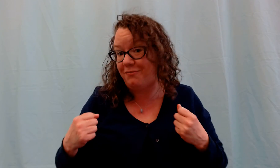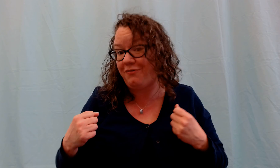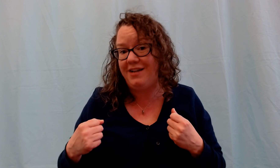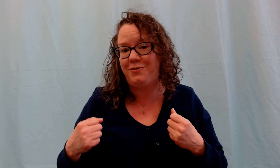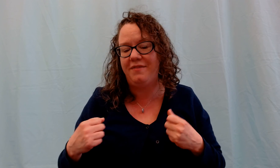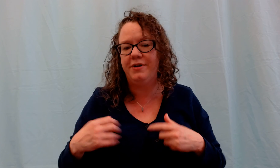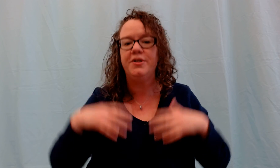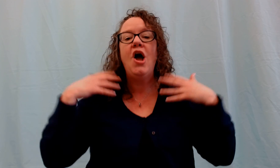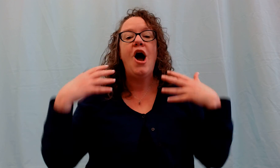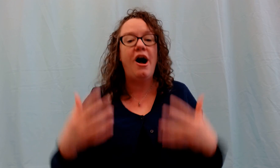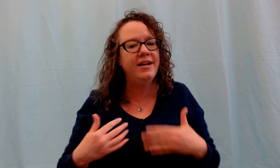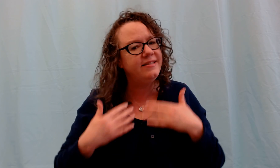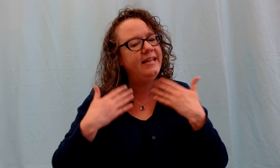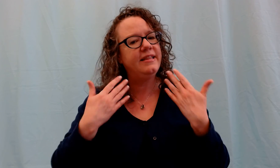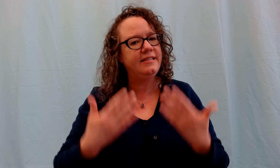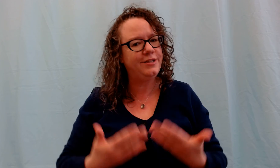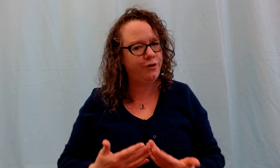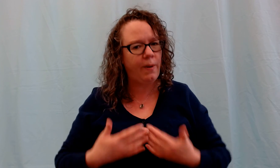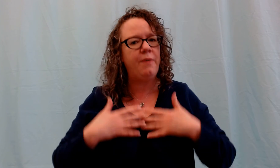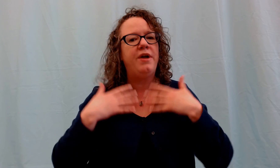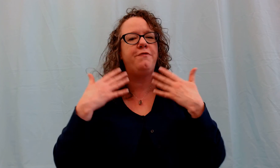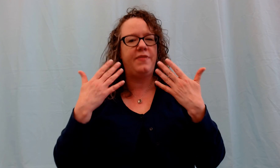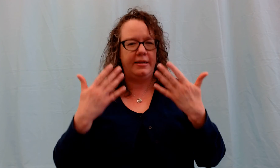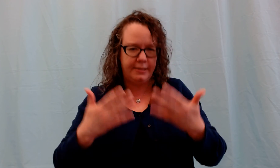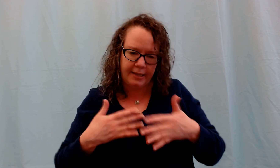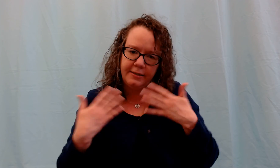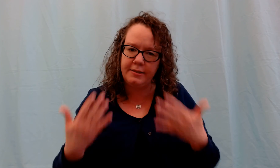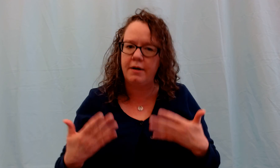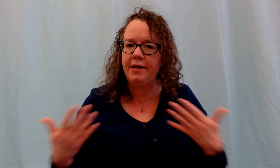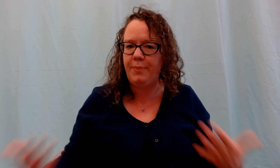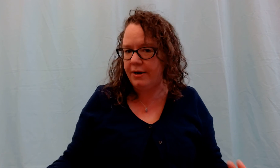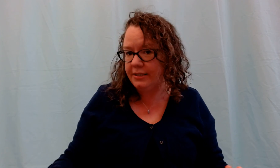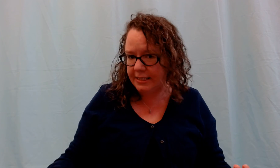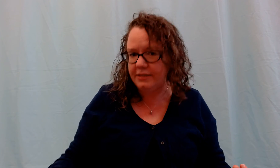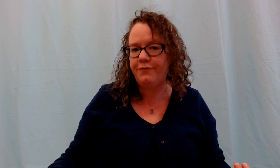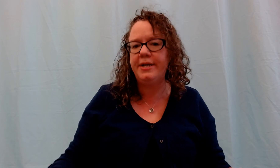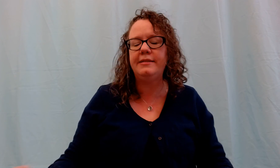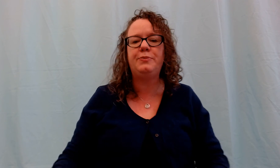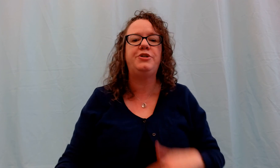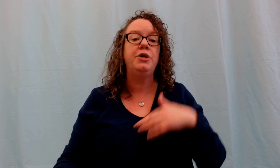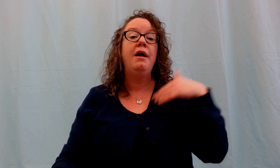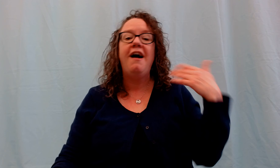for each one of those honestly this is a great one for that sing-songy parentese voice which